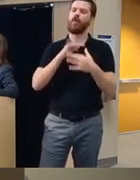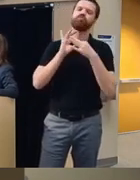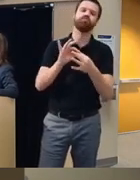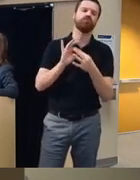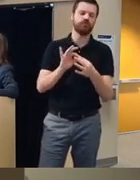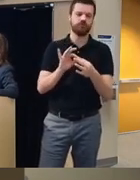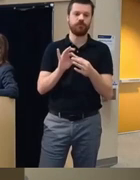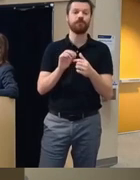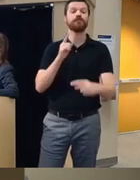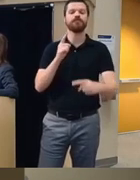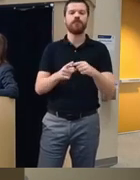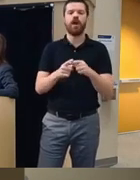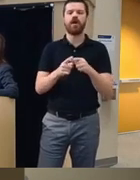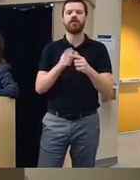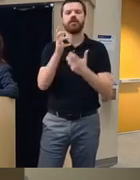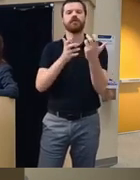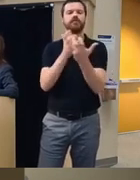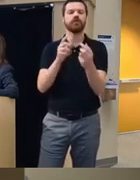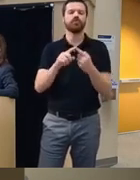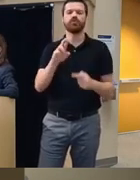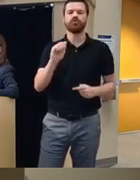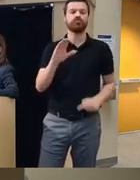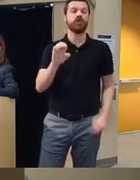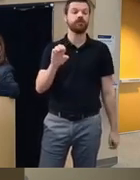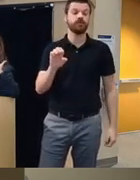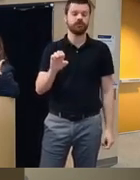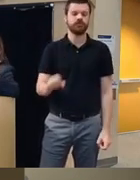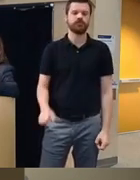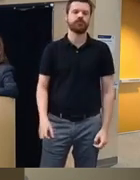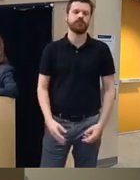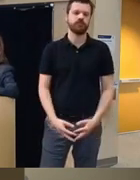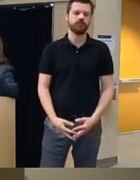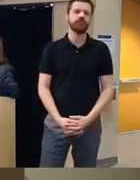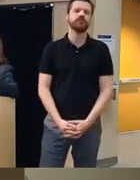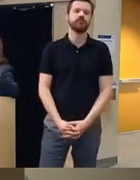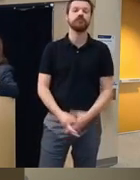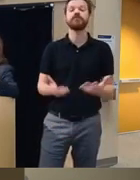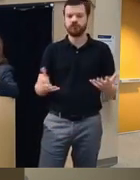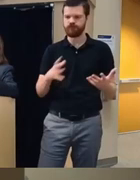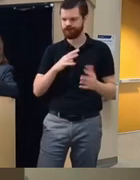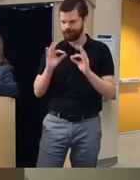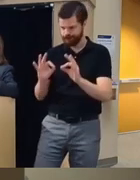they also wanted to customize it to the race um so we basically worked with clients throughout